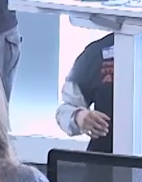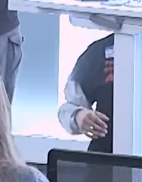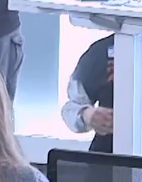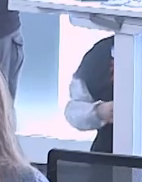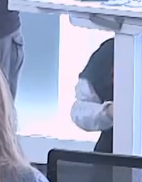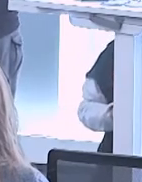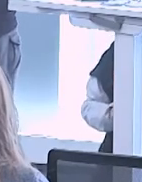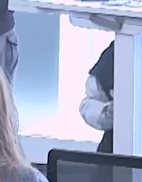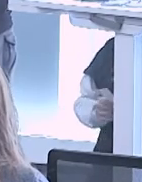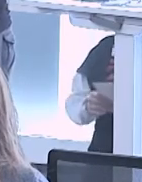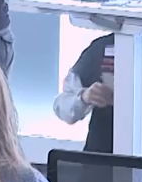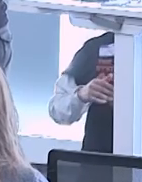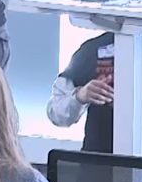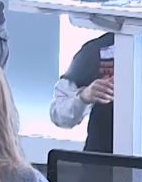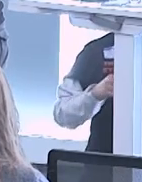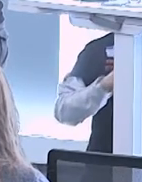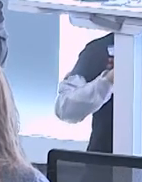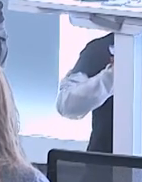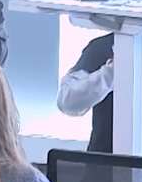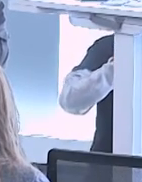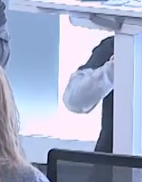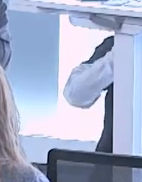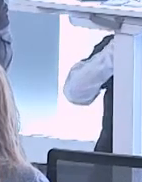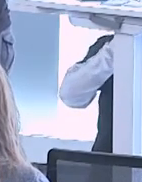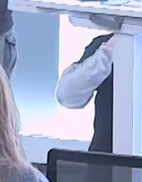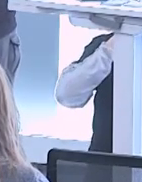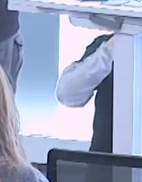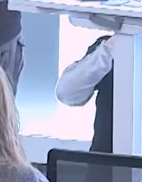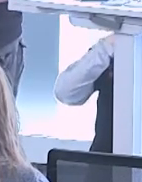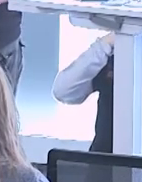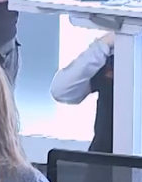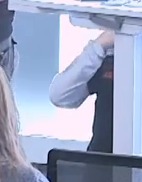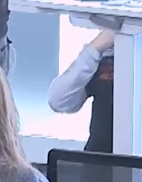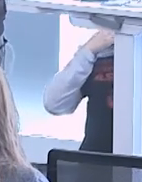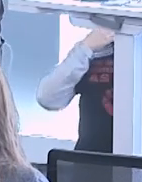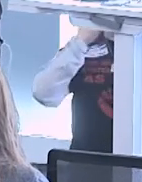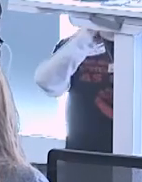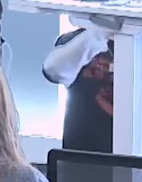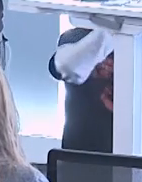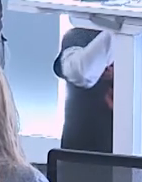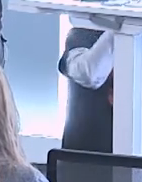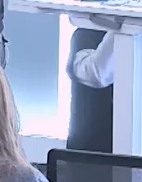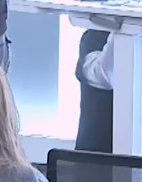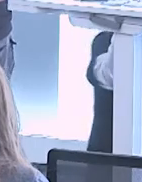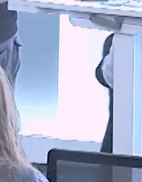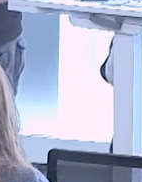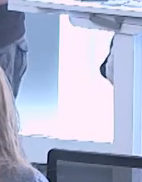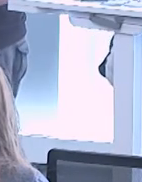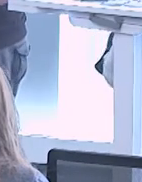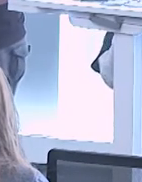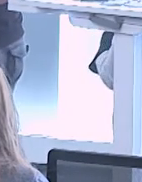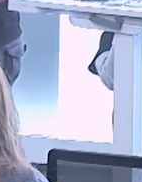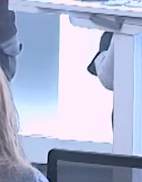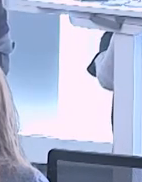rejecting compliance with the norm that's imposed on them that has nothing to do with their, or even society's, well-being.